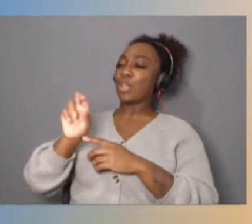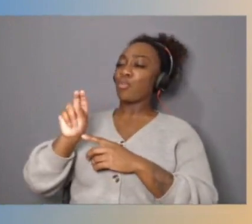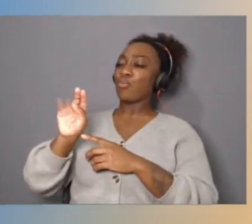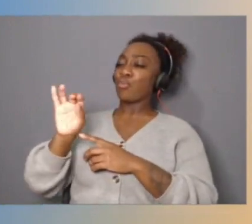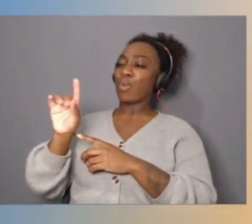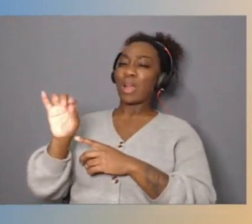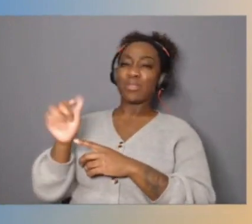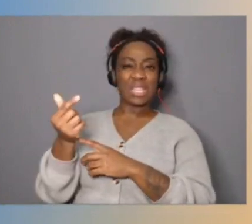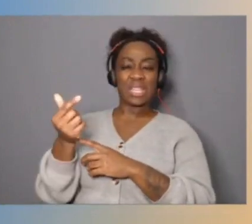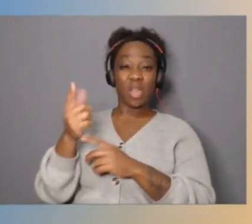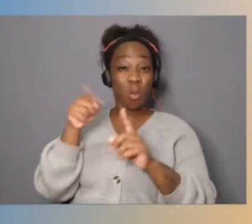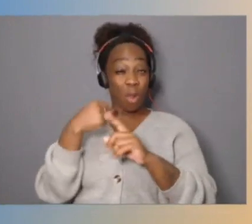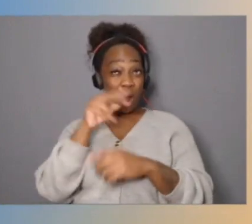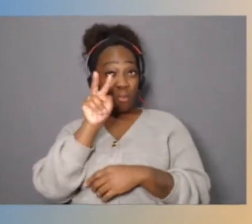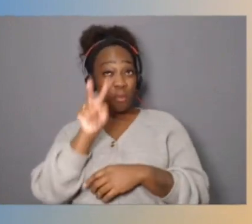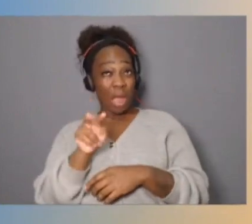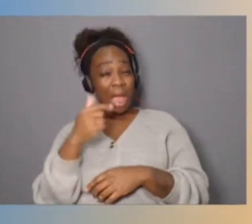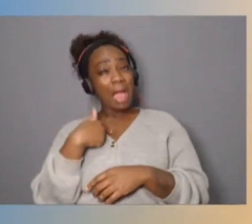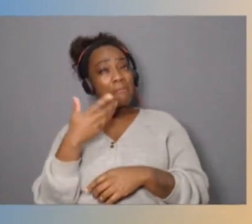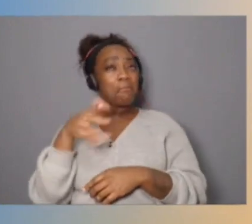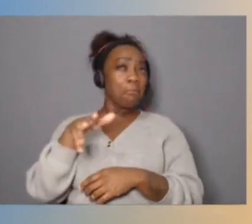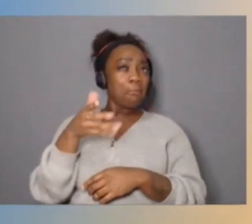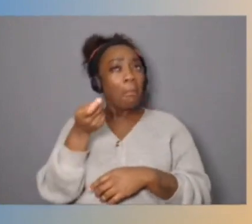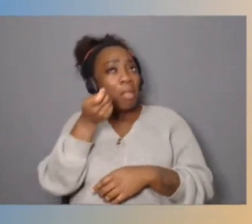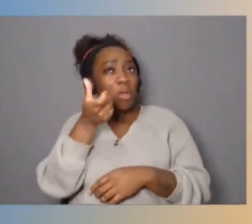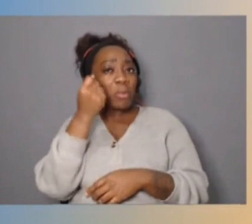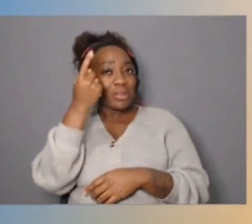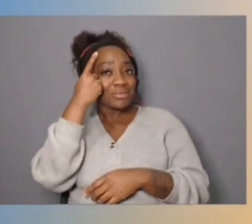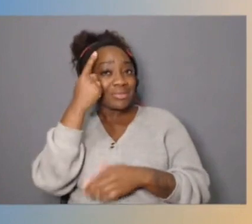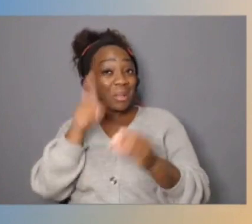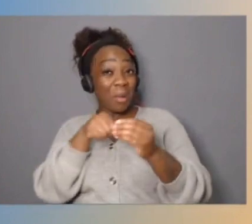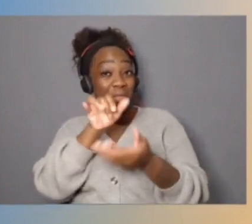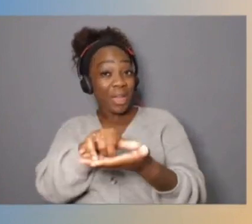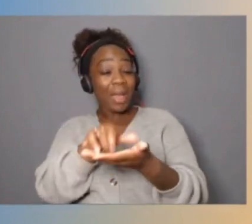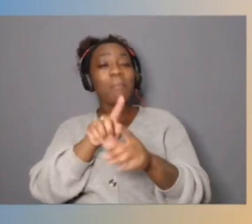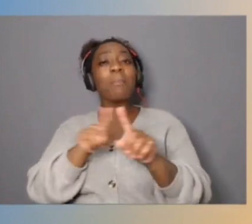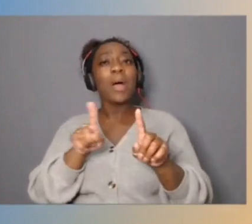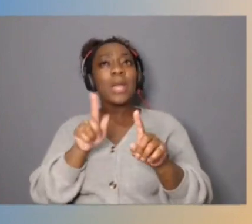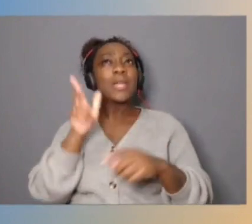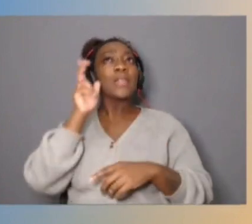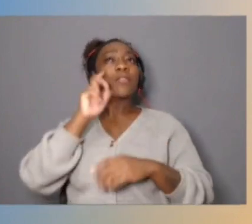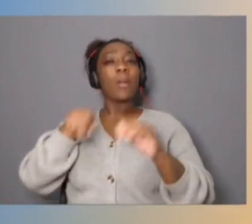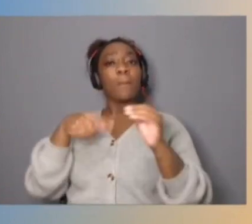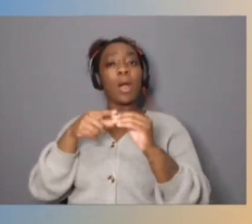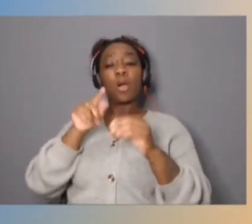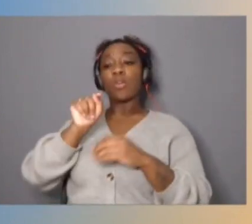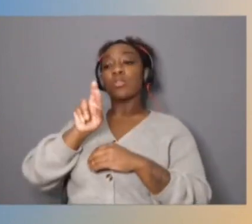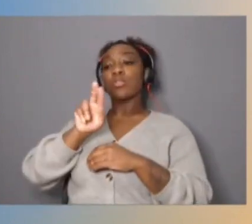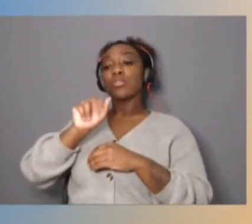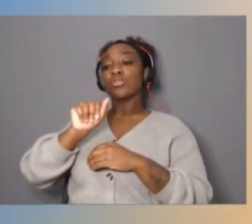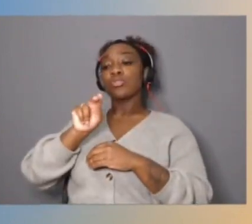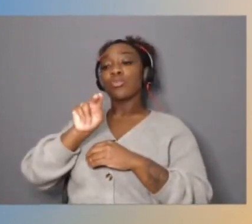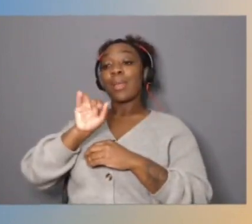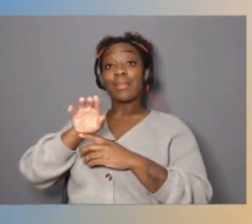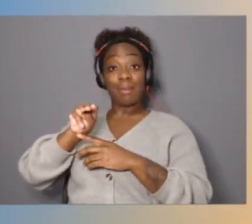of what that's all about, but hearing about how our Trainium is designed to do very efficient scale out training.